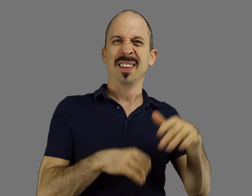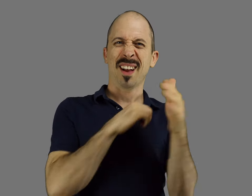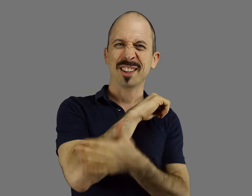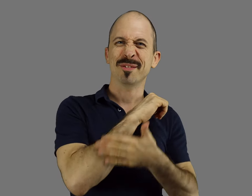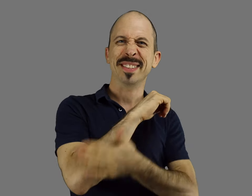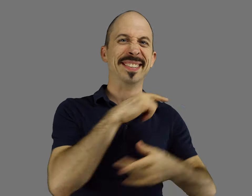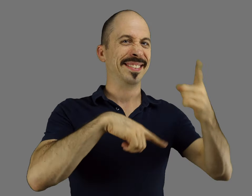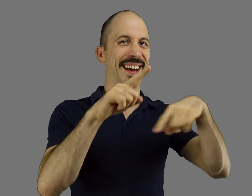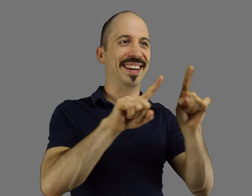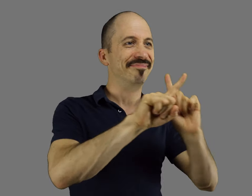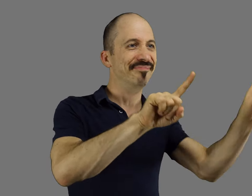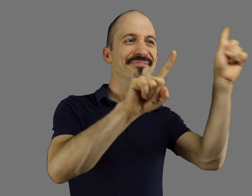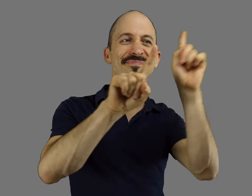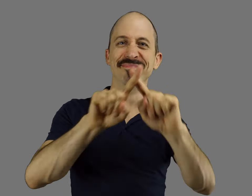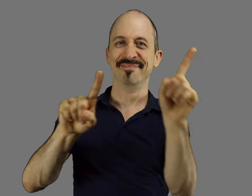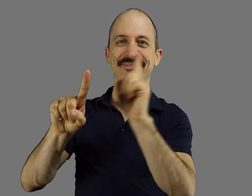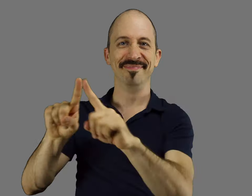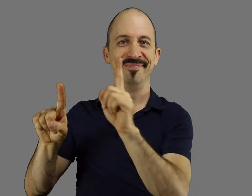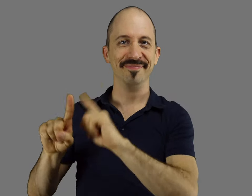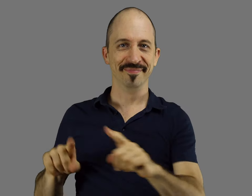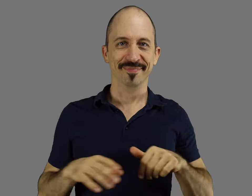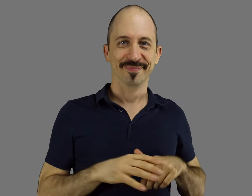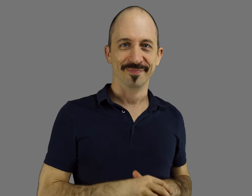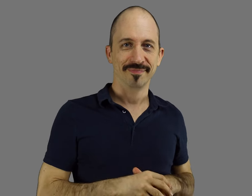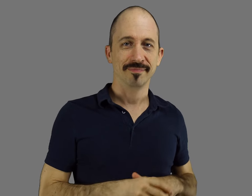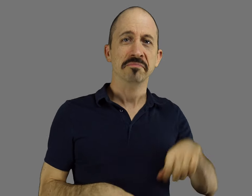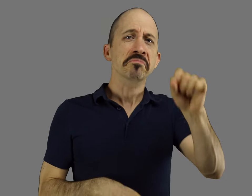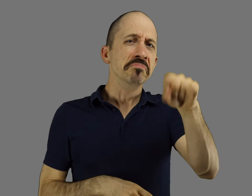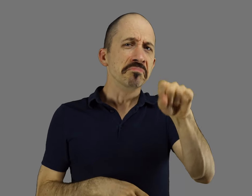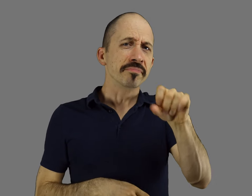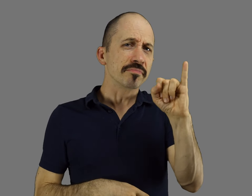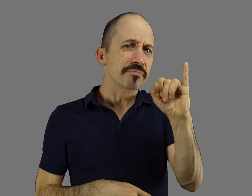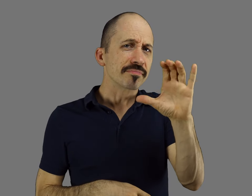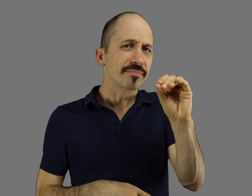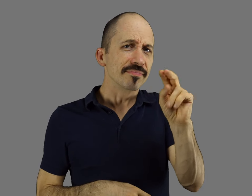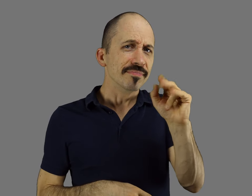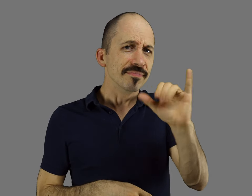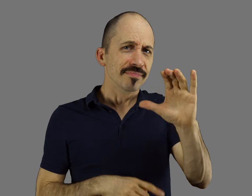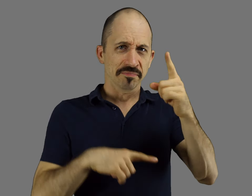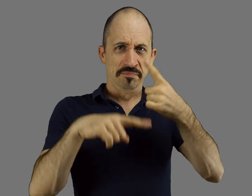Signs vary from country to country. Yes, iconicity in signs are similar across regions -